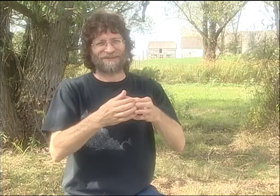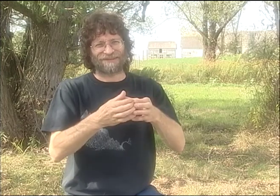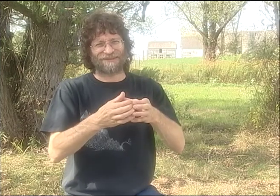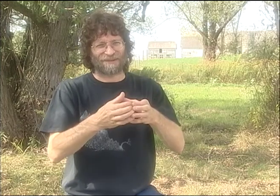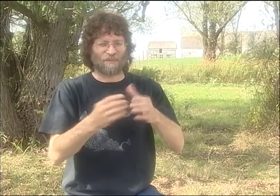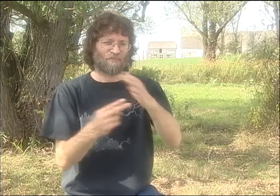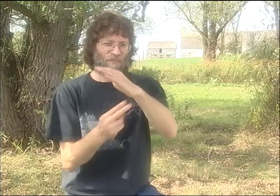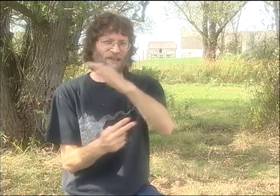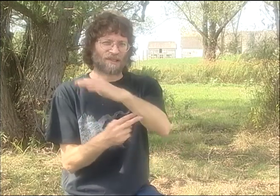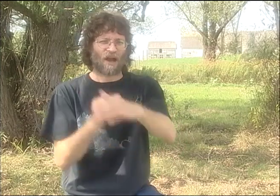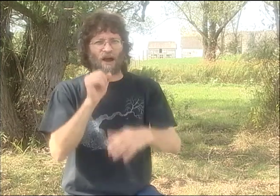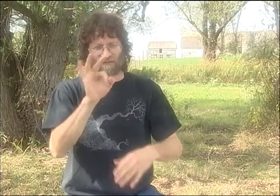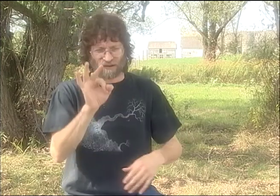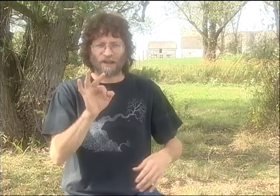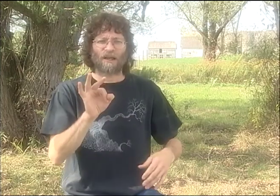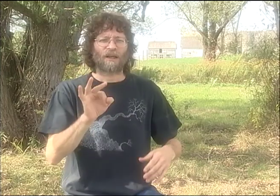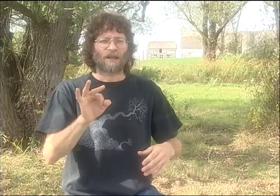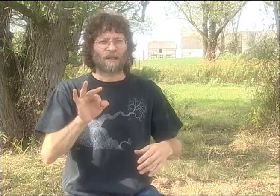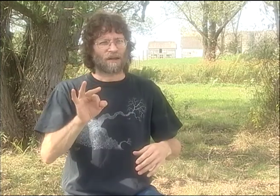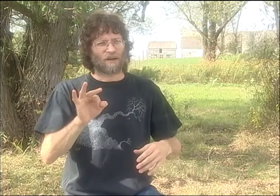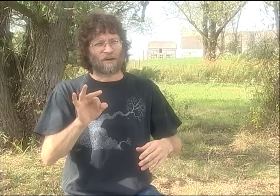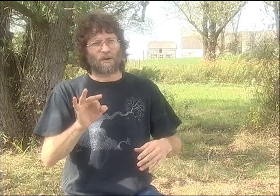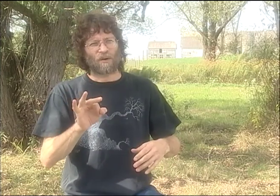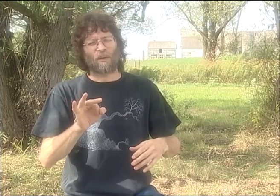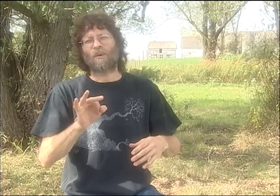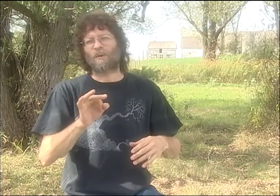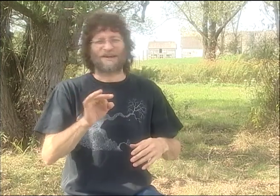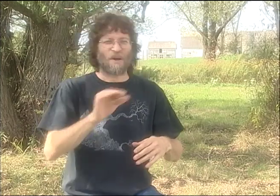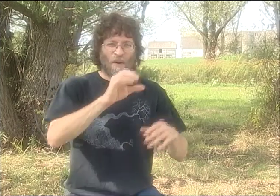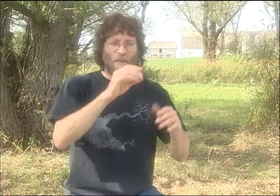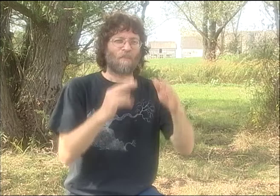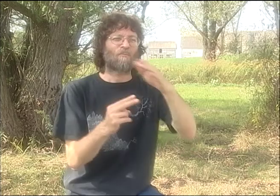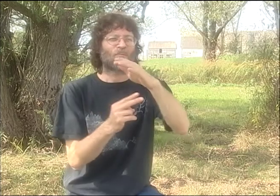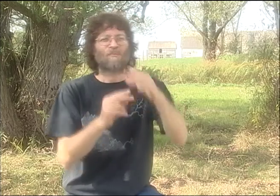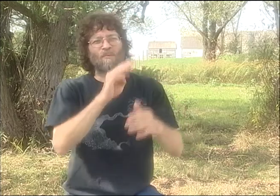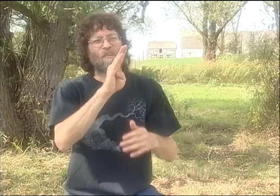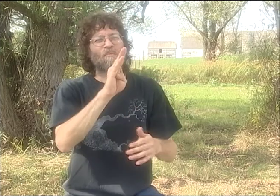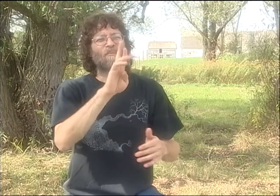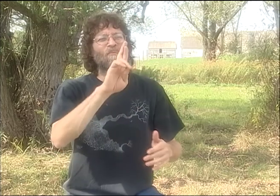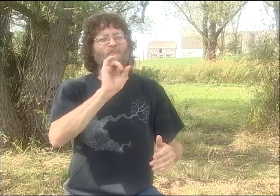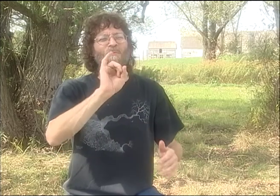WELL, "BRIDGE OF..." THAT'S WHAT WE CALLED THE GROUP WE CAME UP WITH, "BRIDGE OF..."